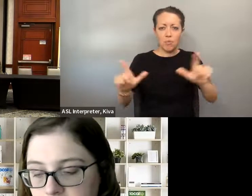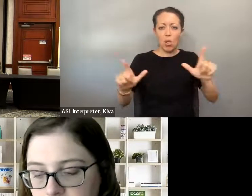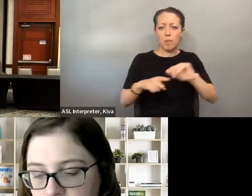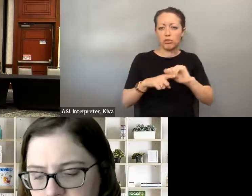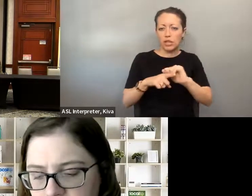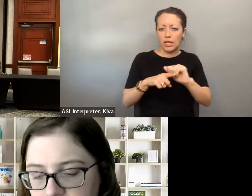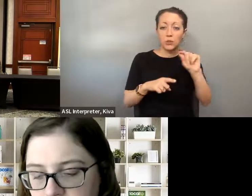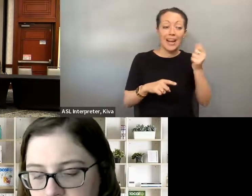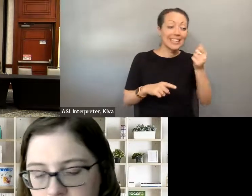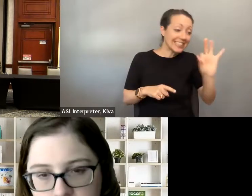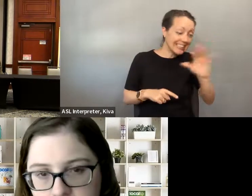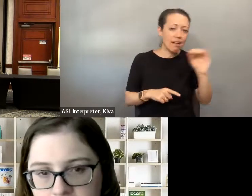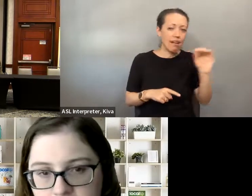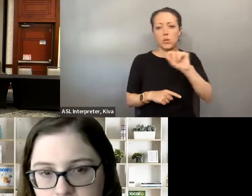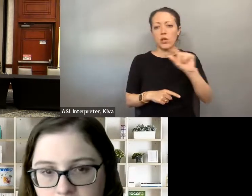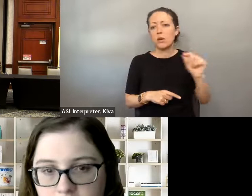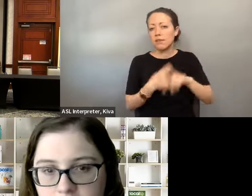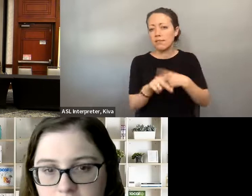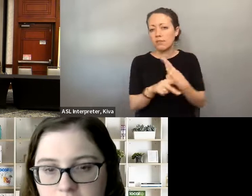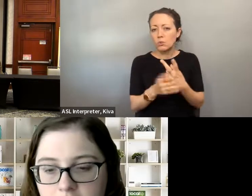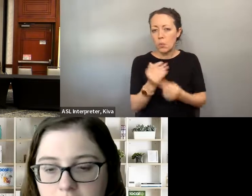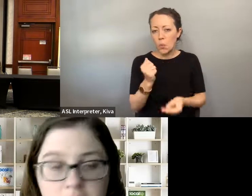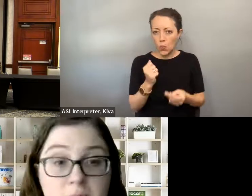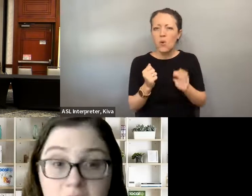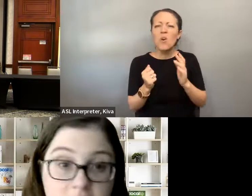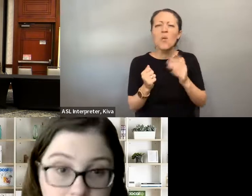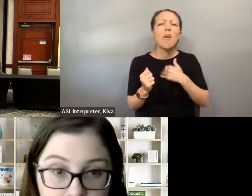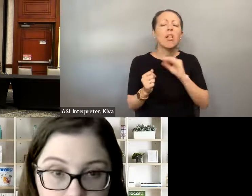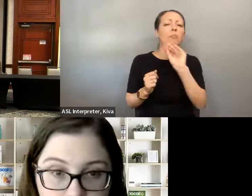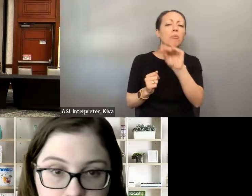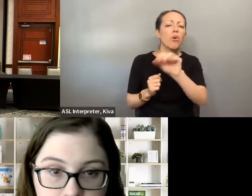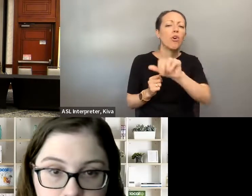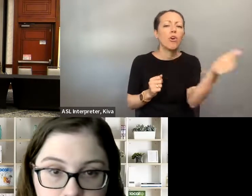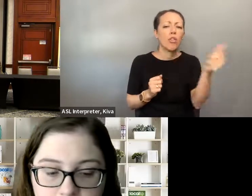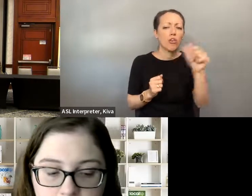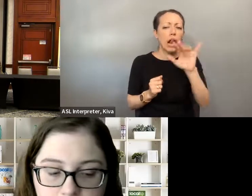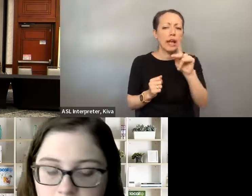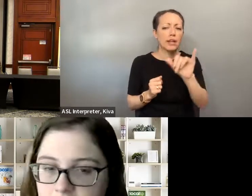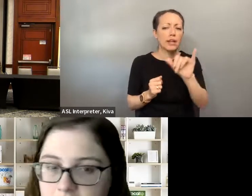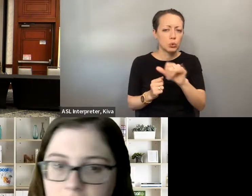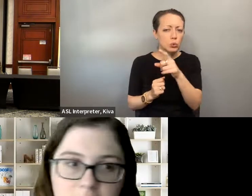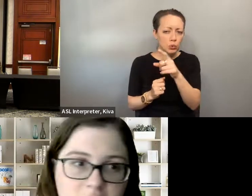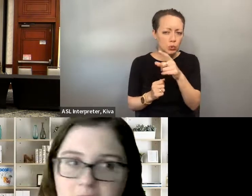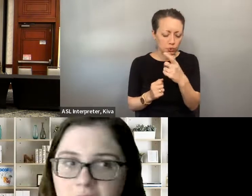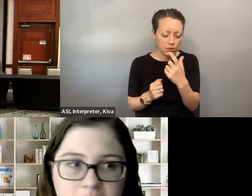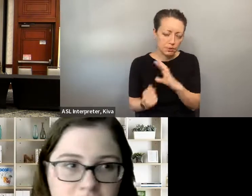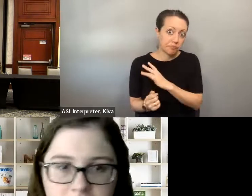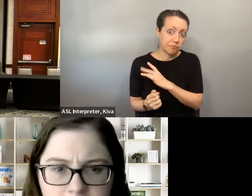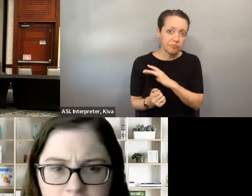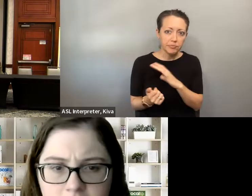Now put that in the chat as well, so you can access the 2019 and 21 trainings there. well. So you can access the 2019 and 2021 trainings there. I'll also put another website or another page from nickel on there.